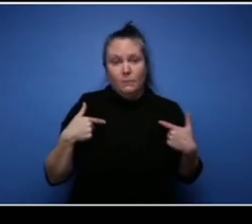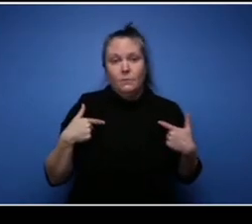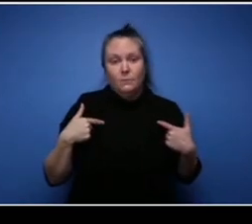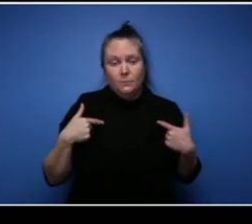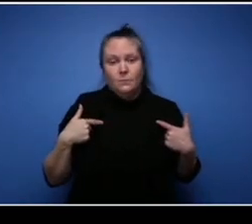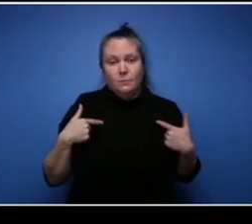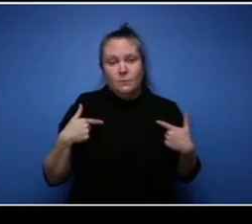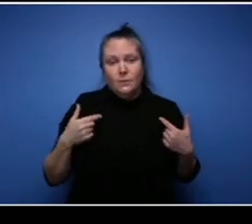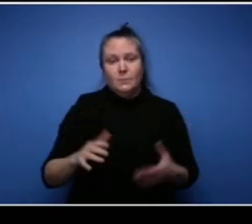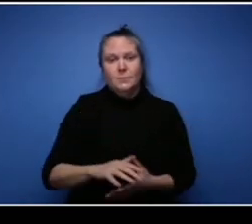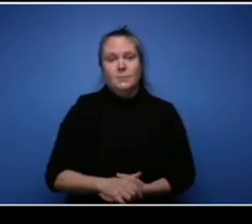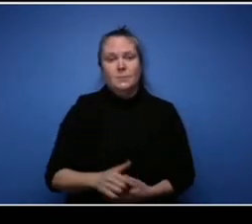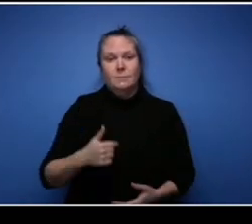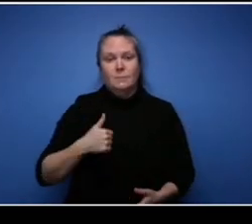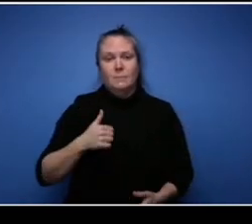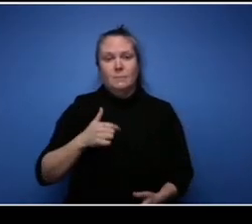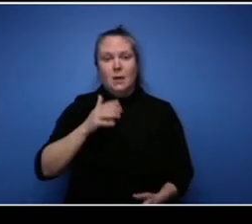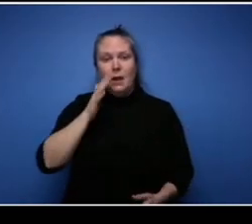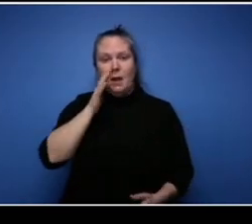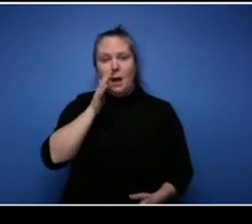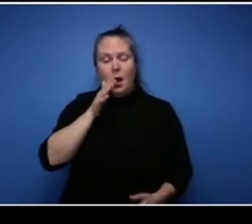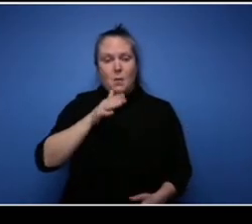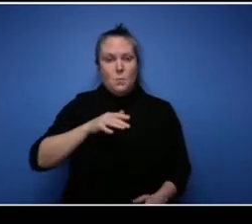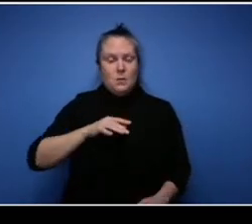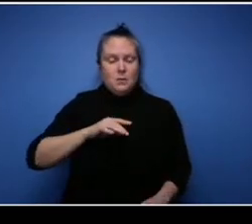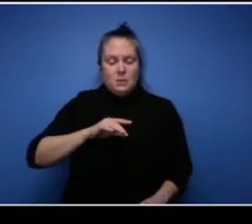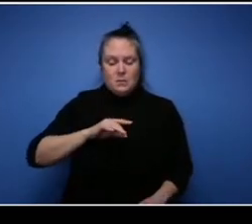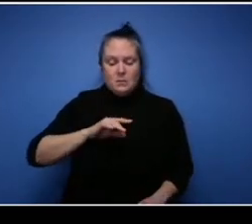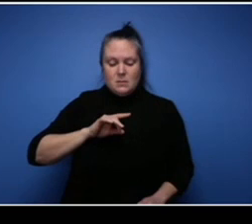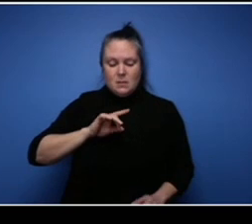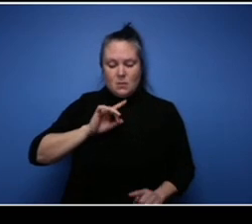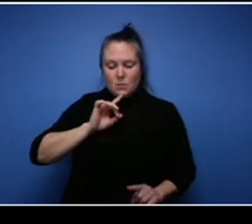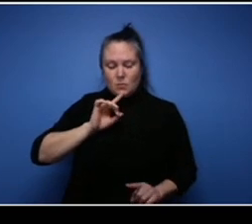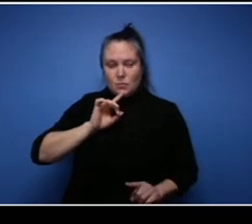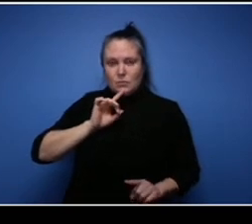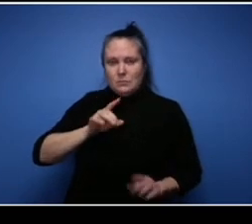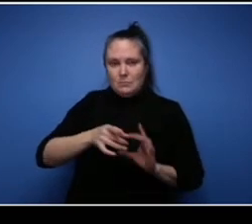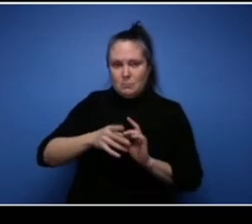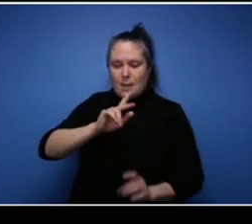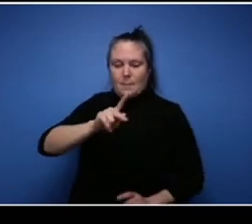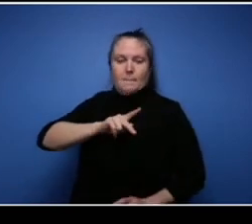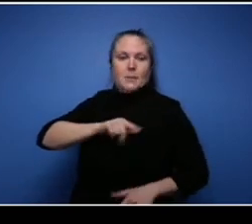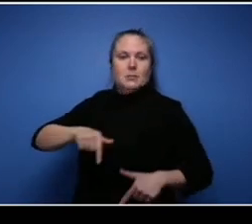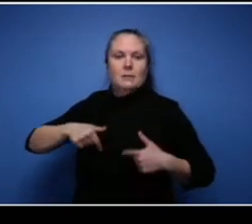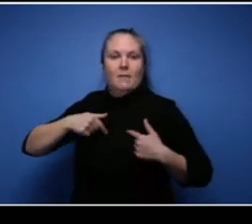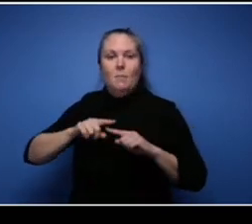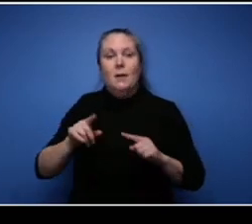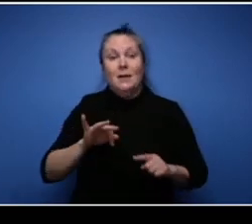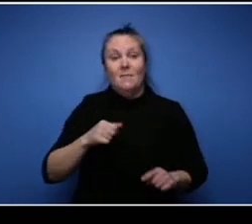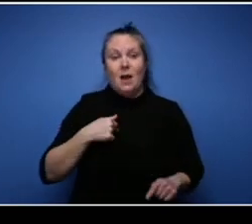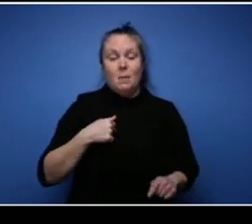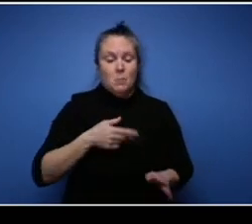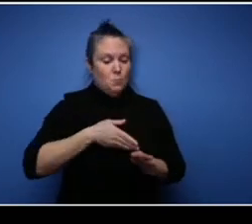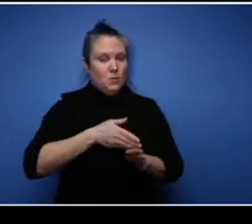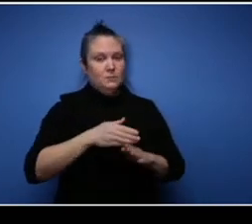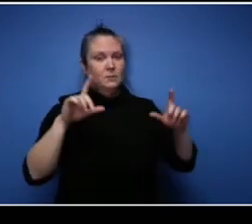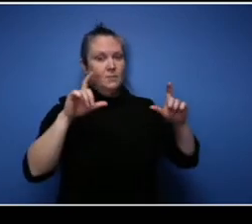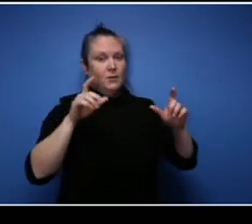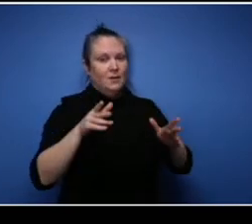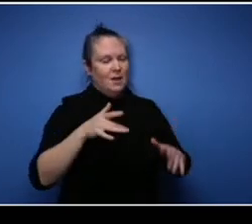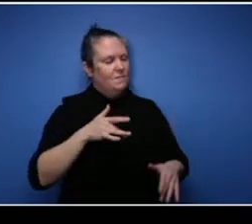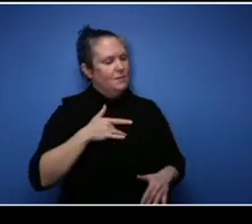it in my personal life but as a photographer I'm like Glenn. I have to deal with it accordingly